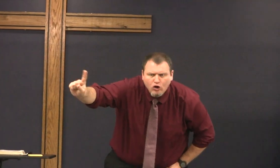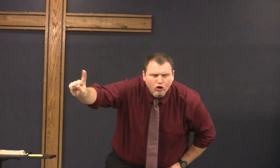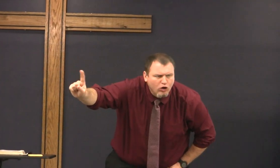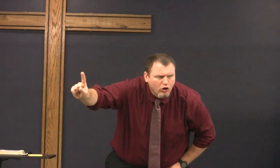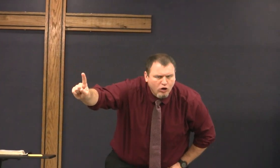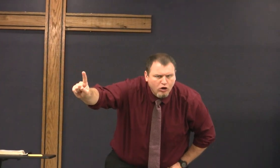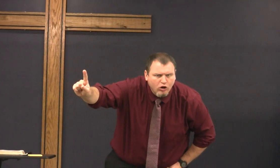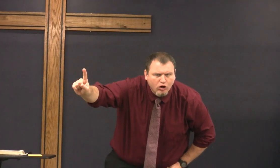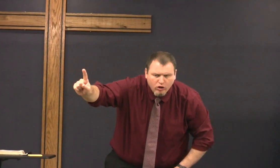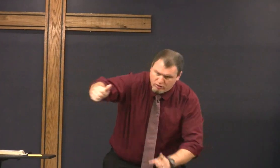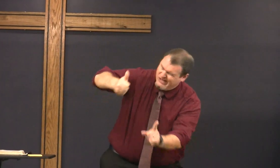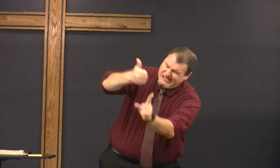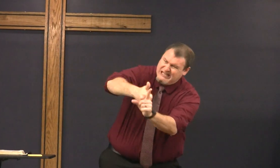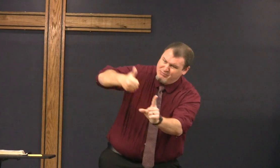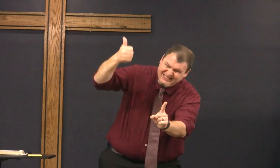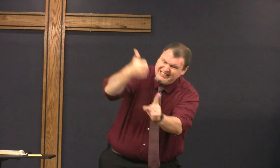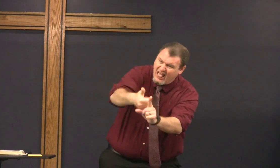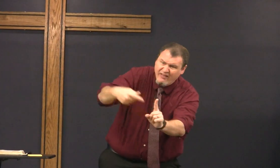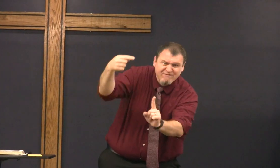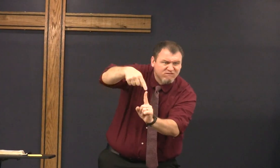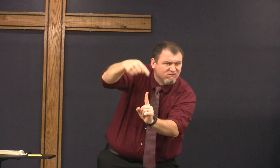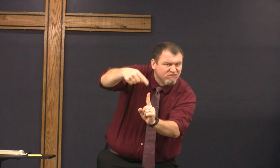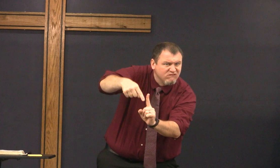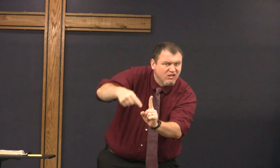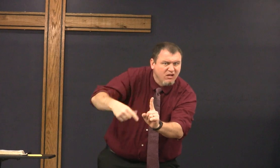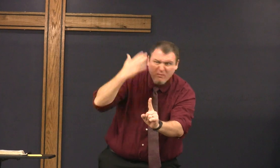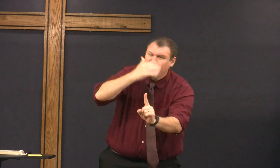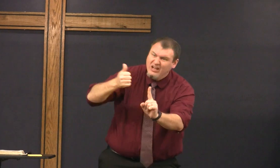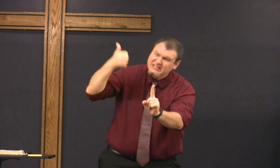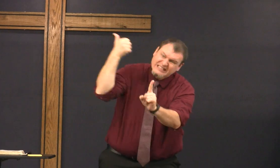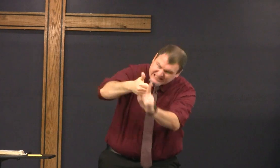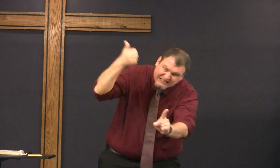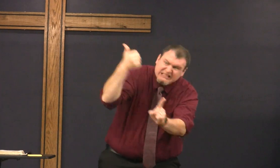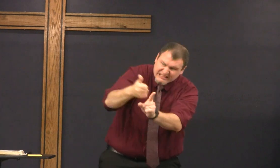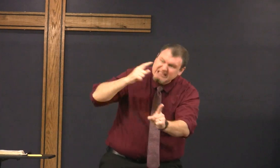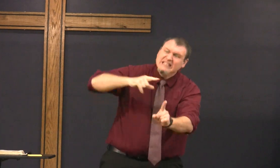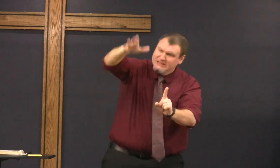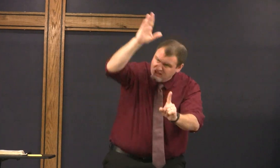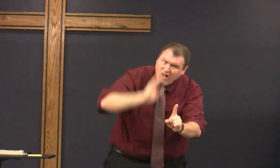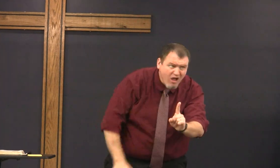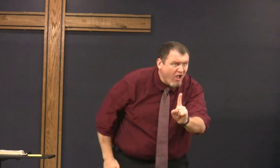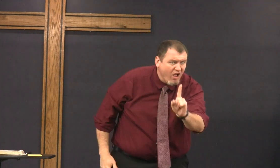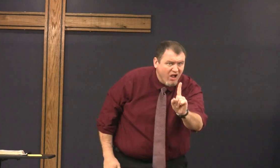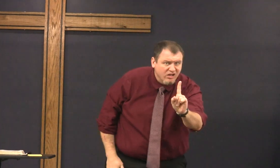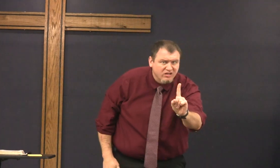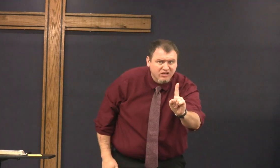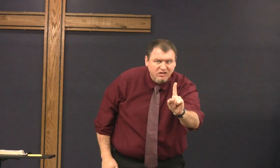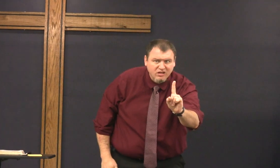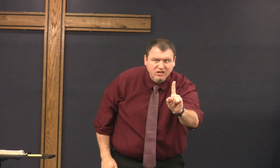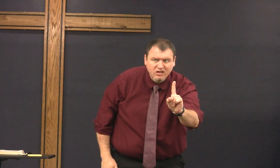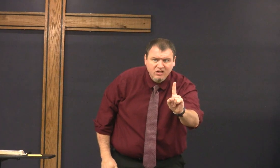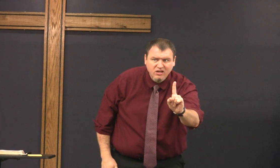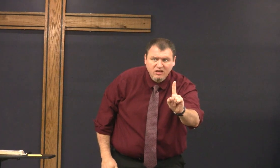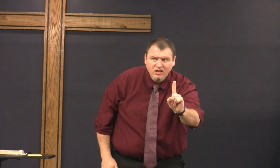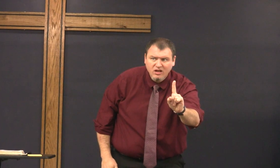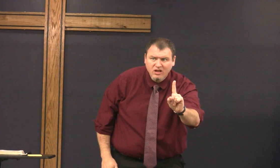and where did the power come from within himself because he himself was God